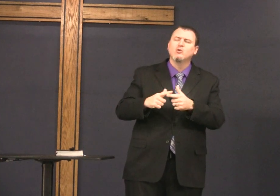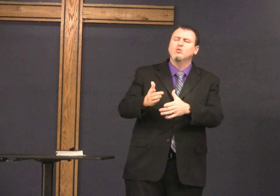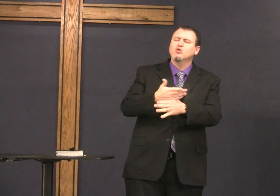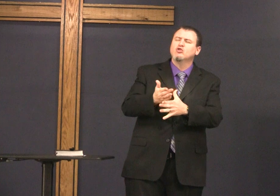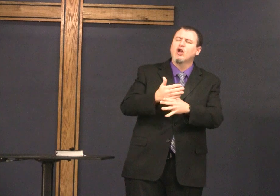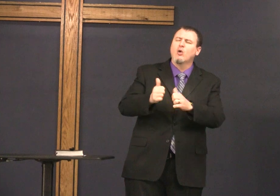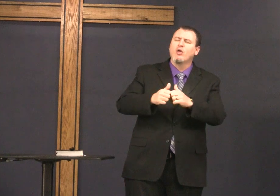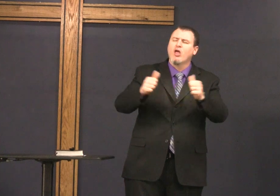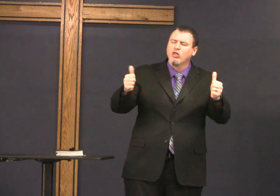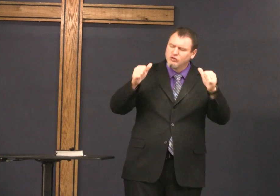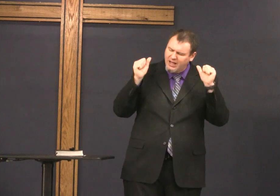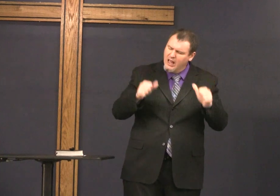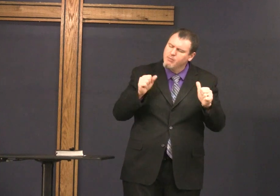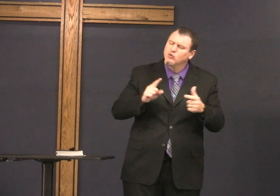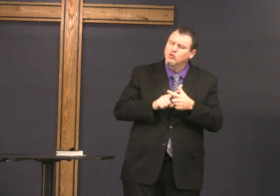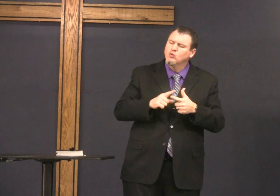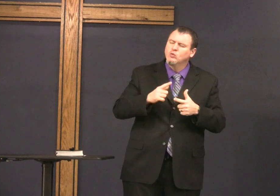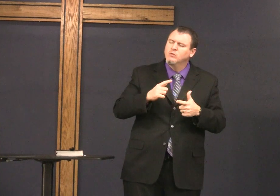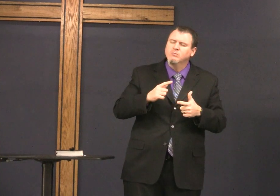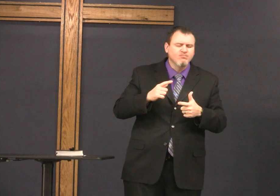to be strong and be faithful and to share with other people